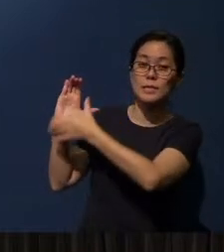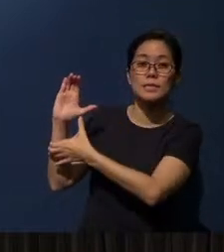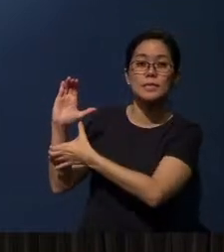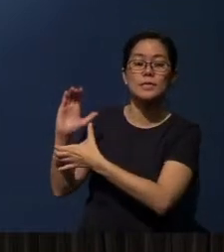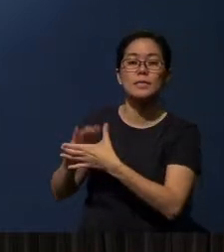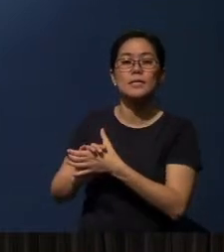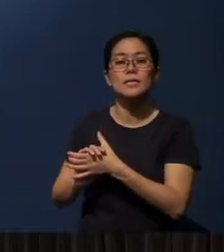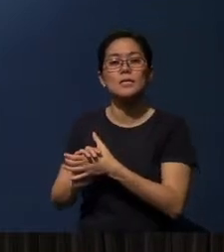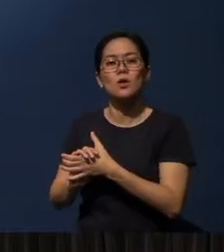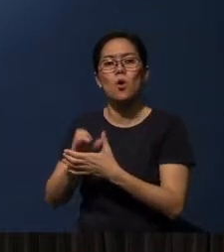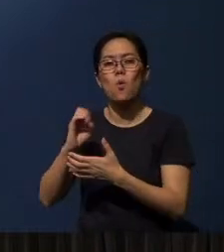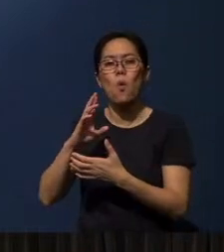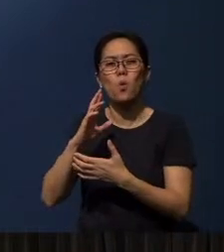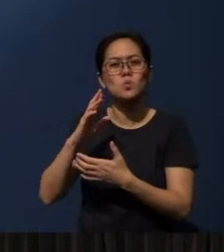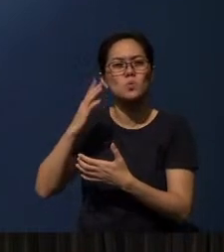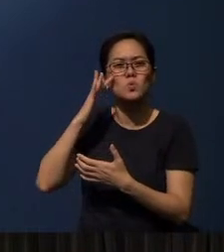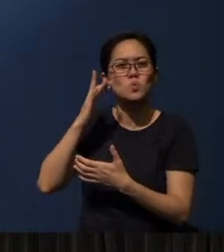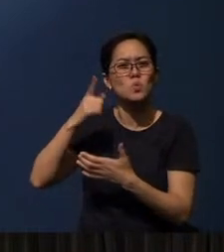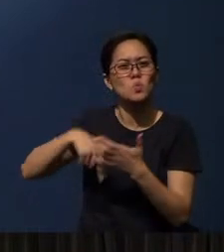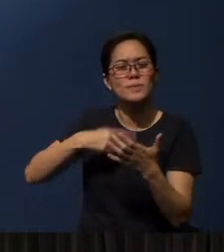or you do not know what I'm talking about.